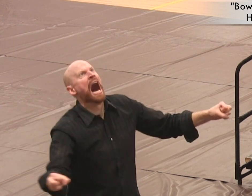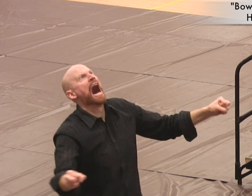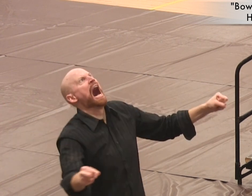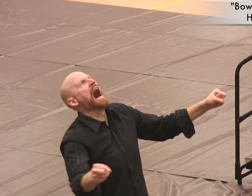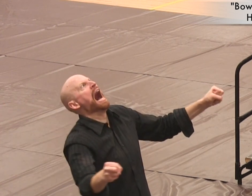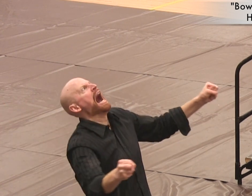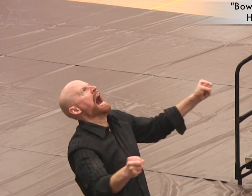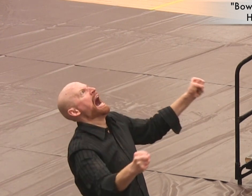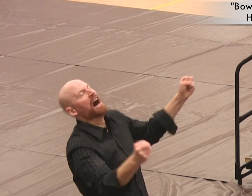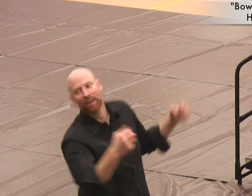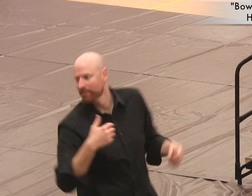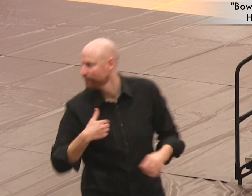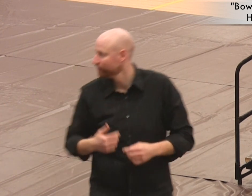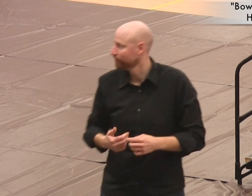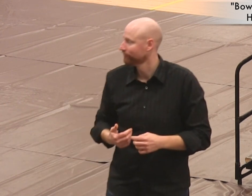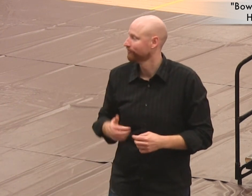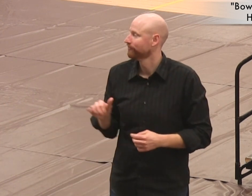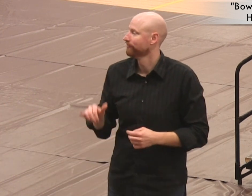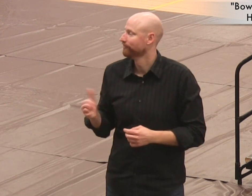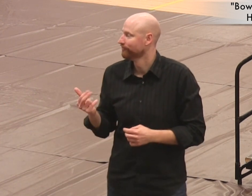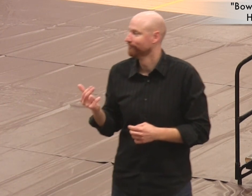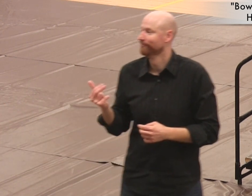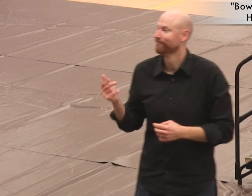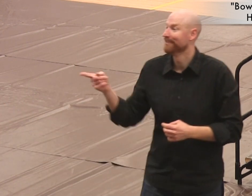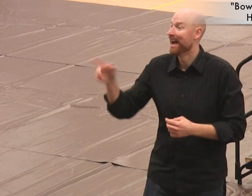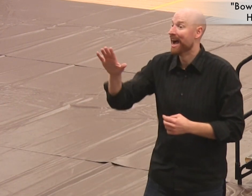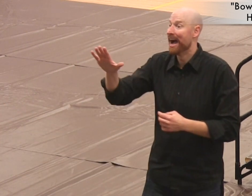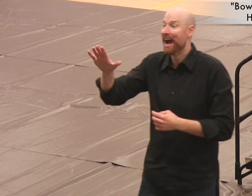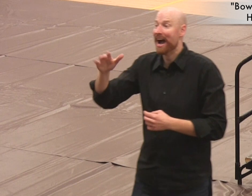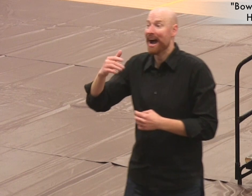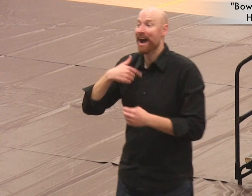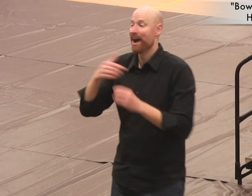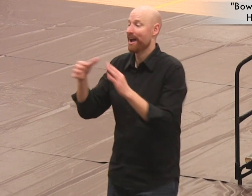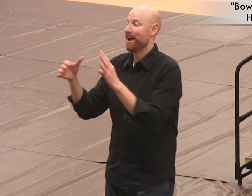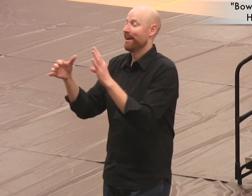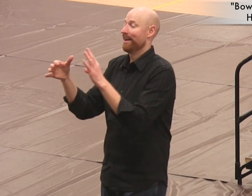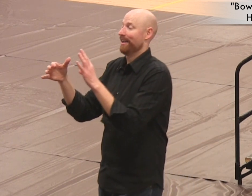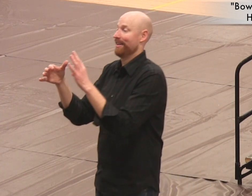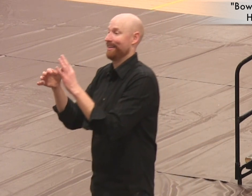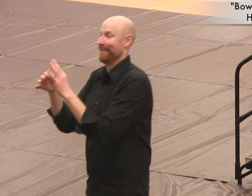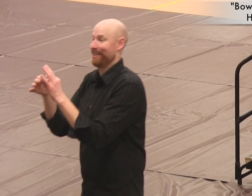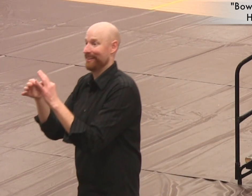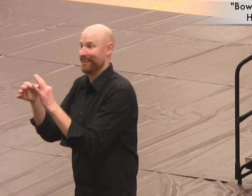he cried out in desperate agony! I, however, found this quite amusing - in fact, I used this